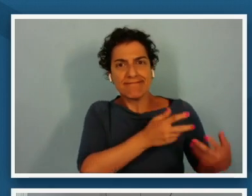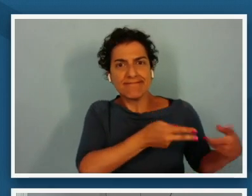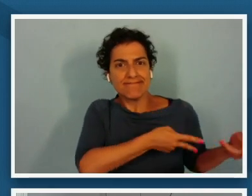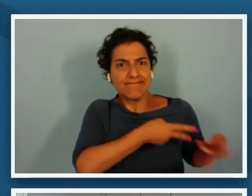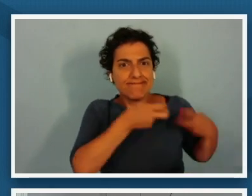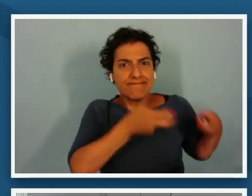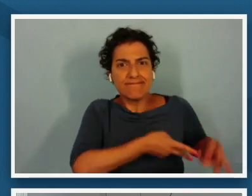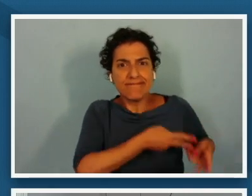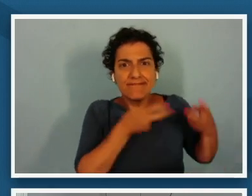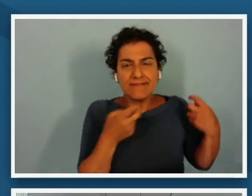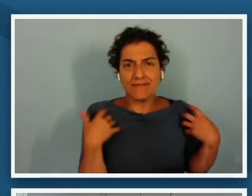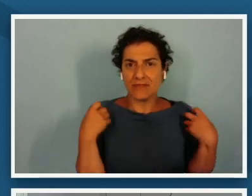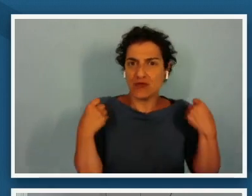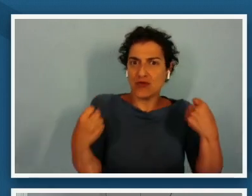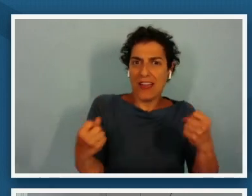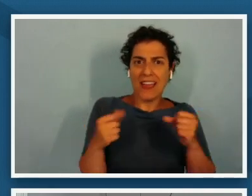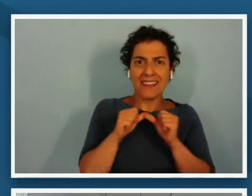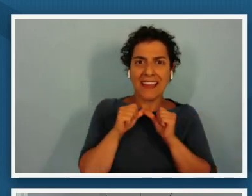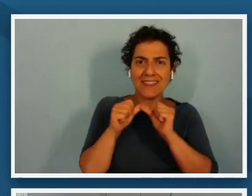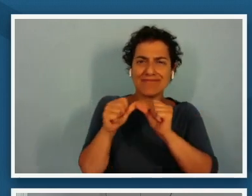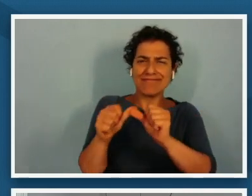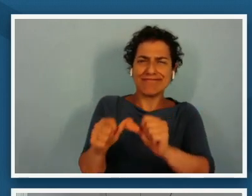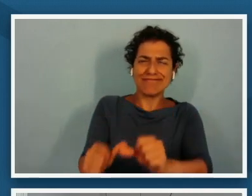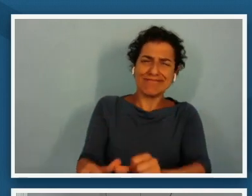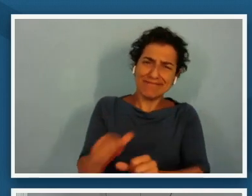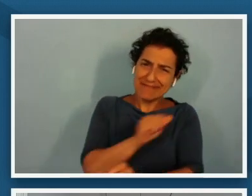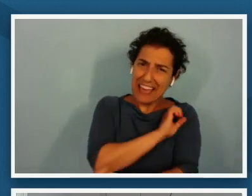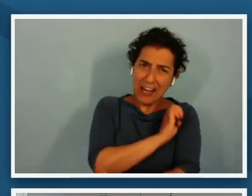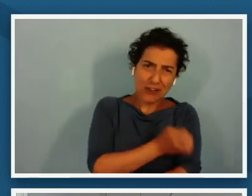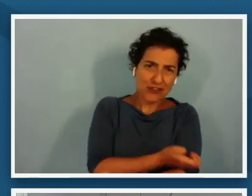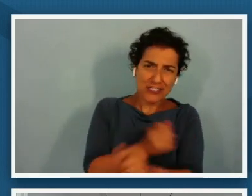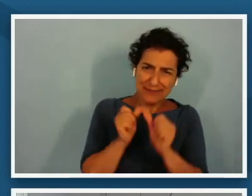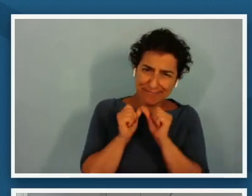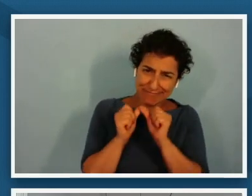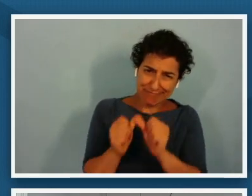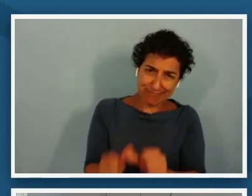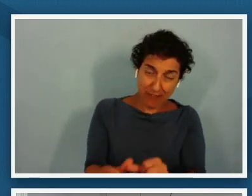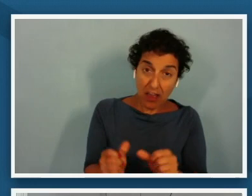maintaining energy over that duration